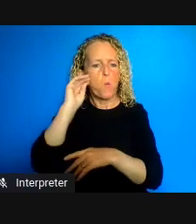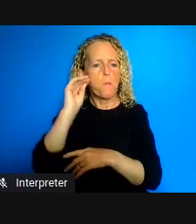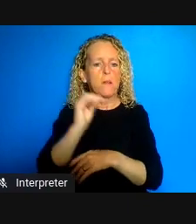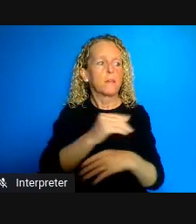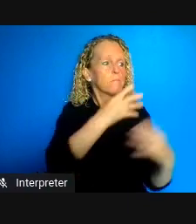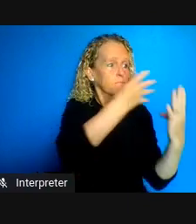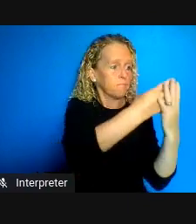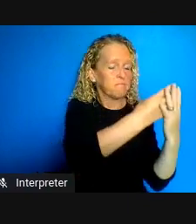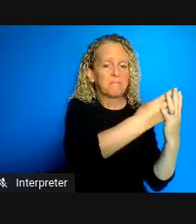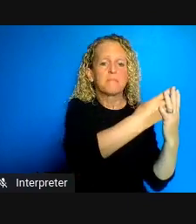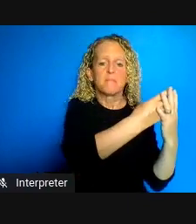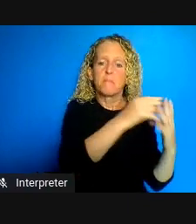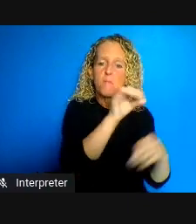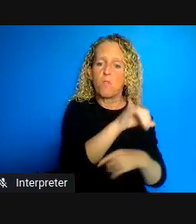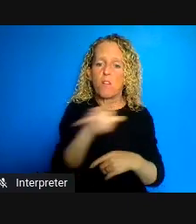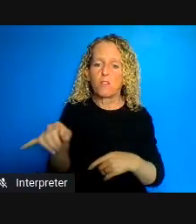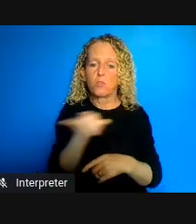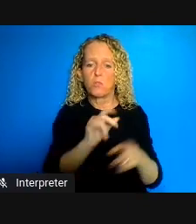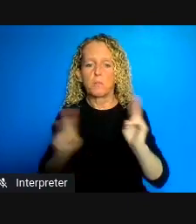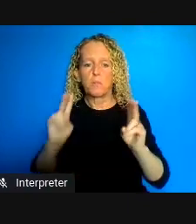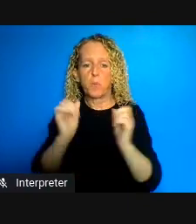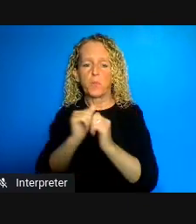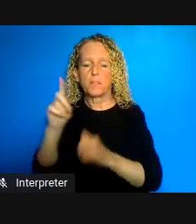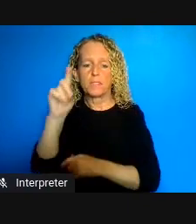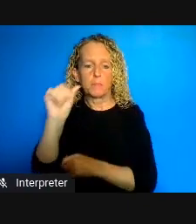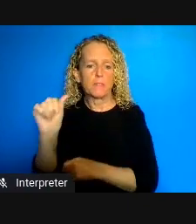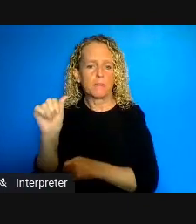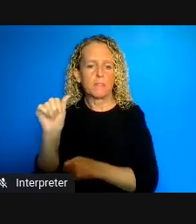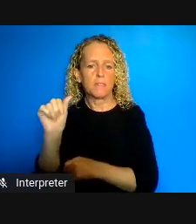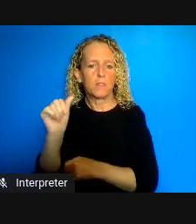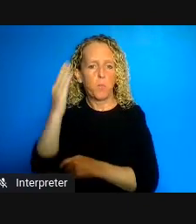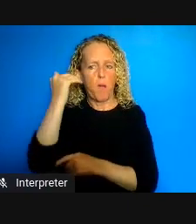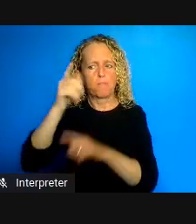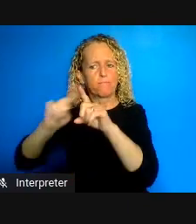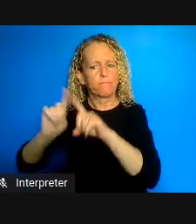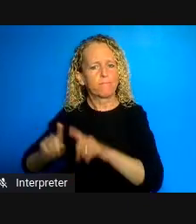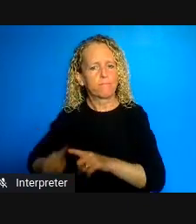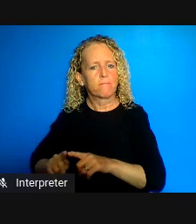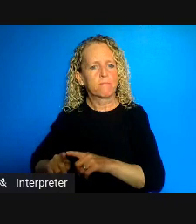in many ways at the center of that ongoing story so supporting sustained